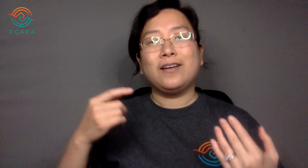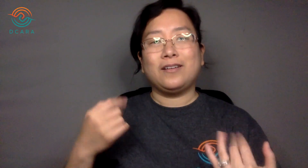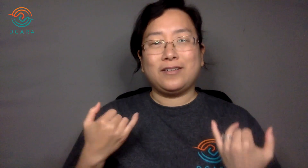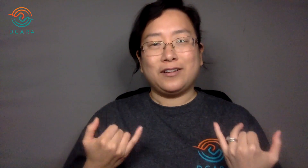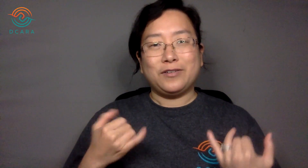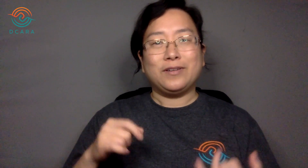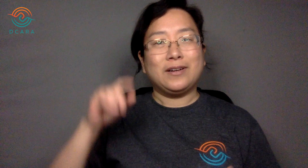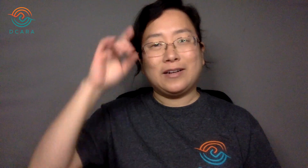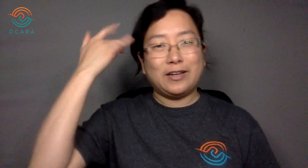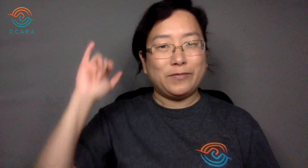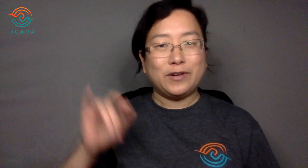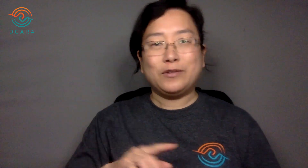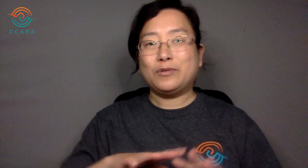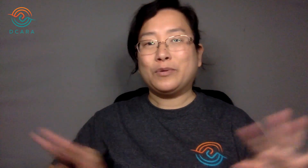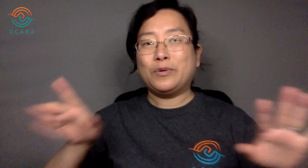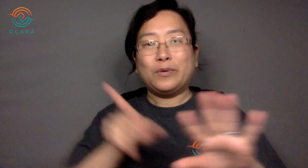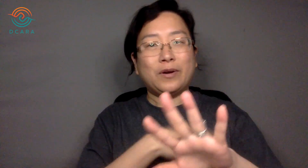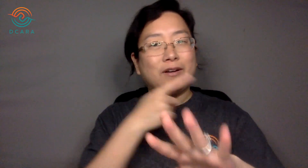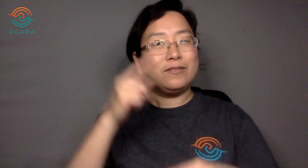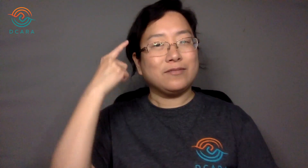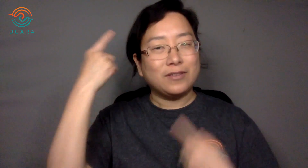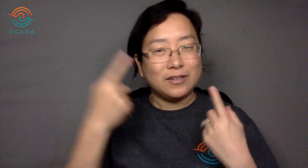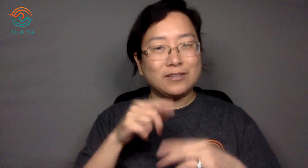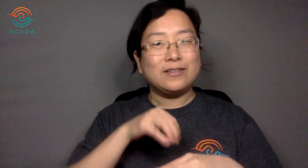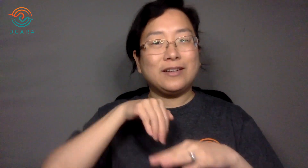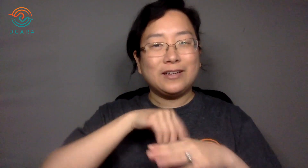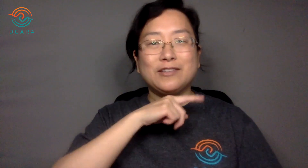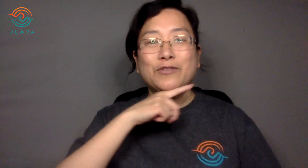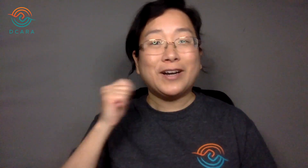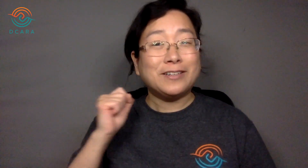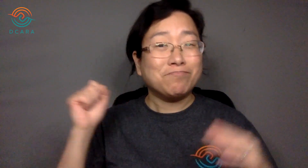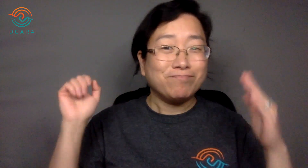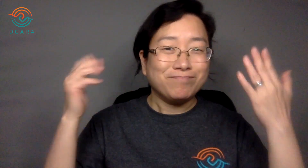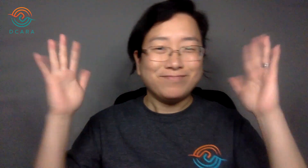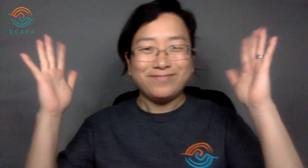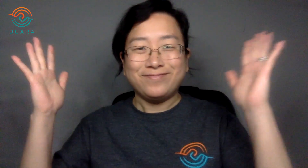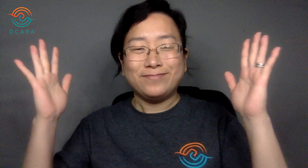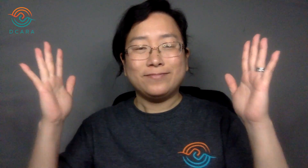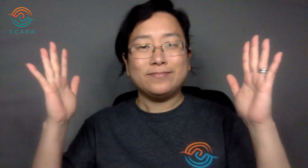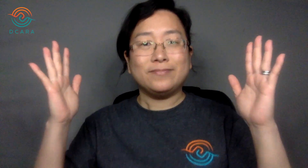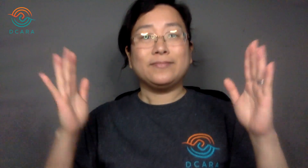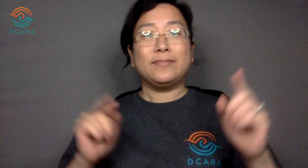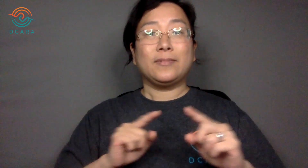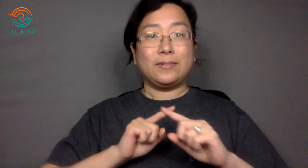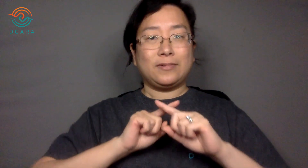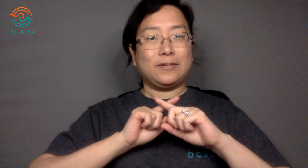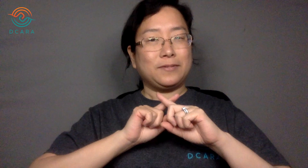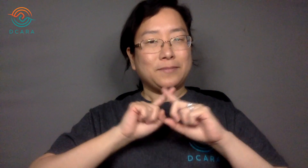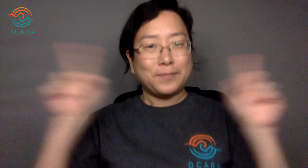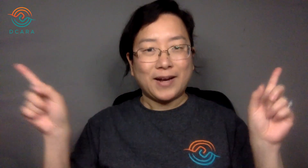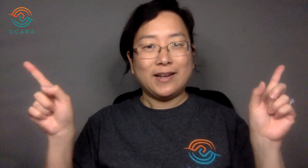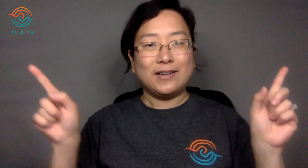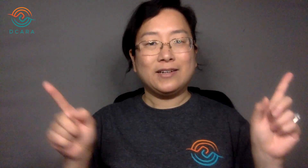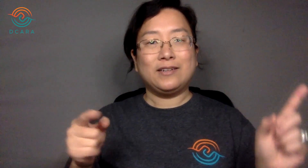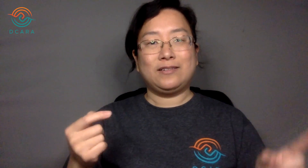California is no longer considered in a drought! BUT!